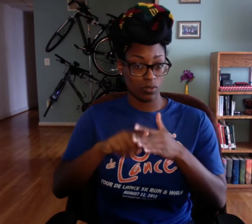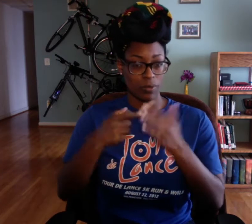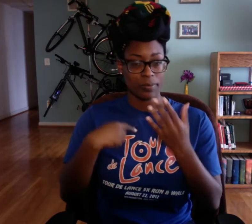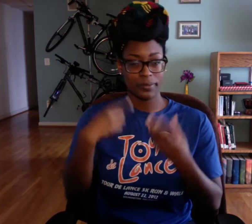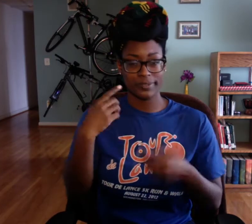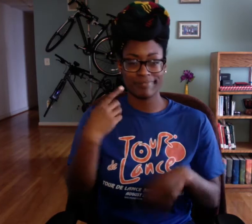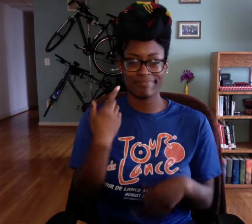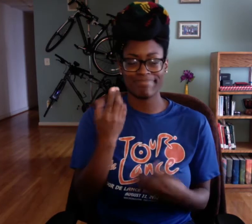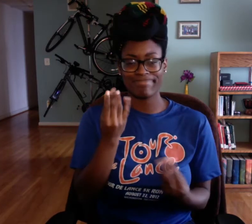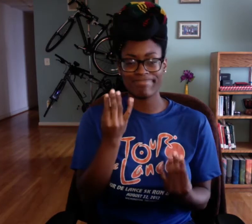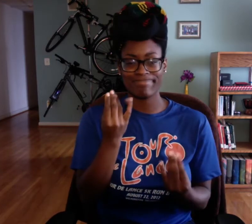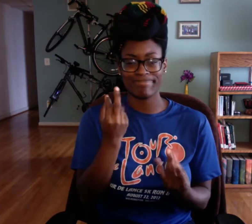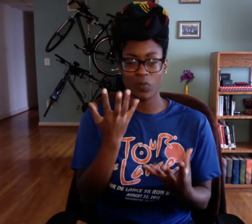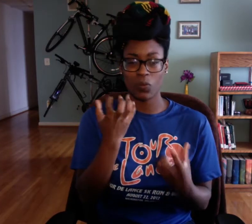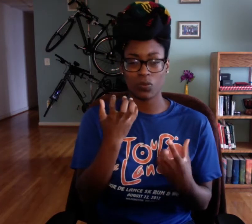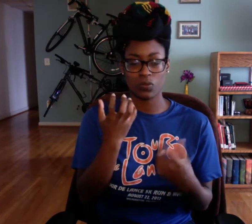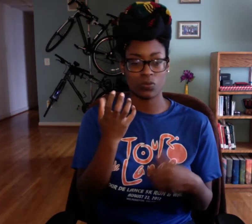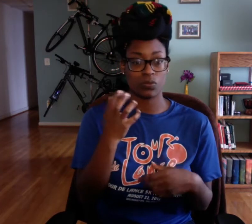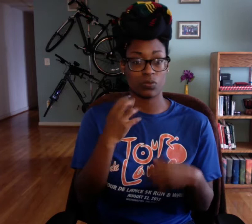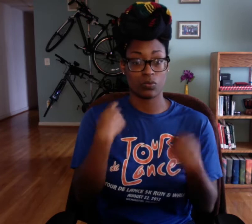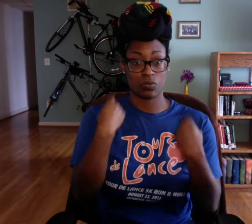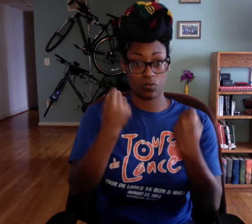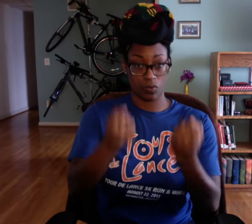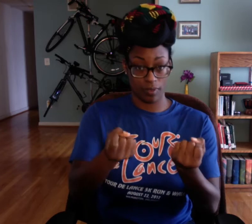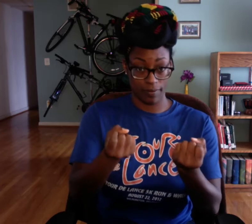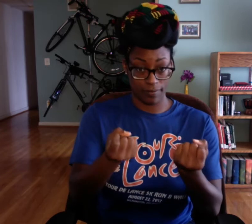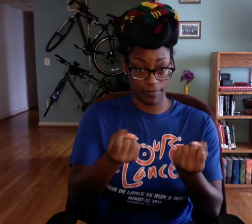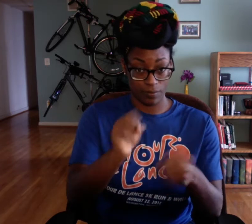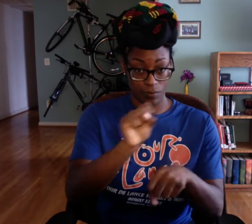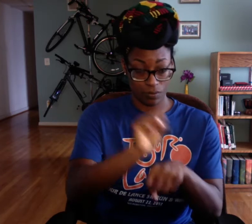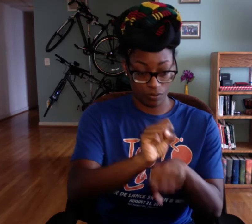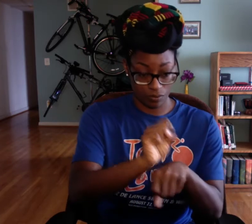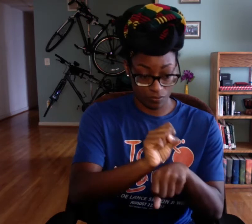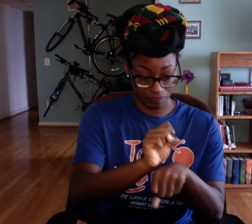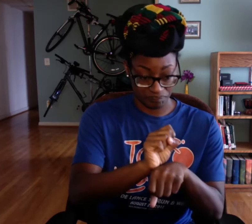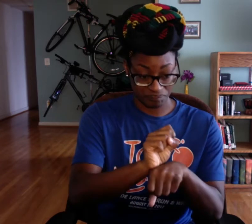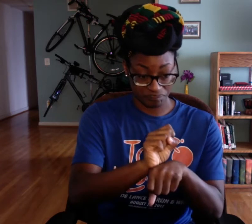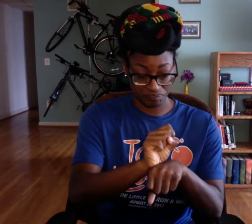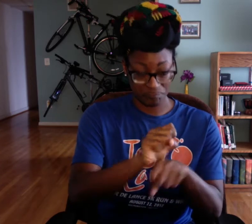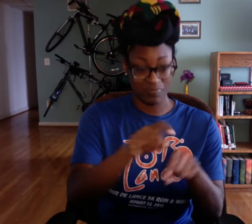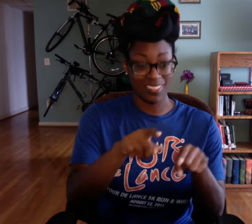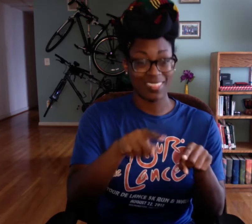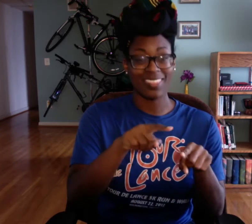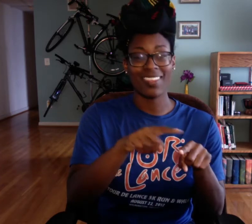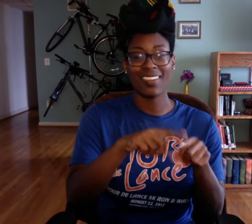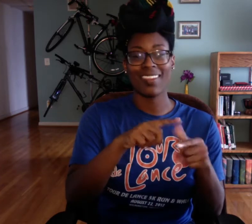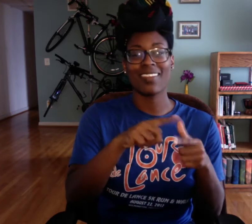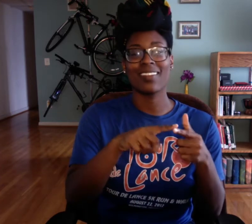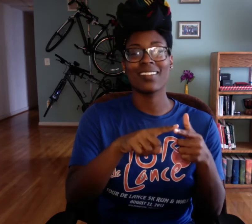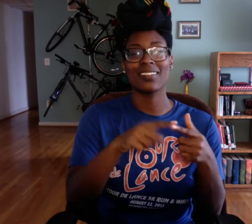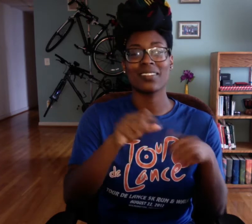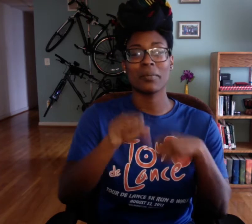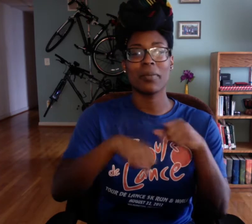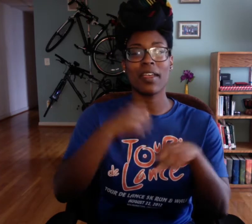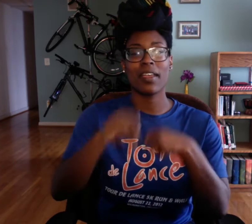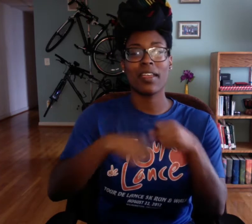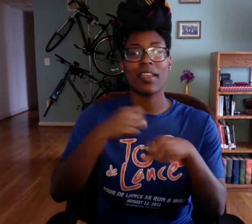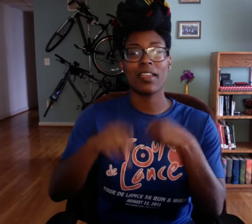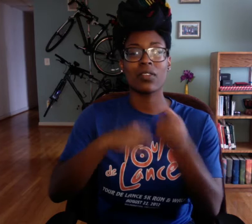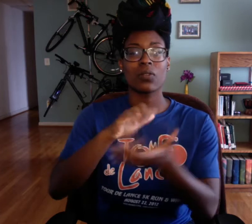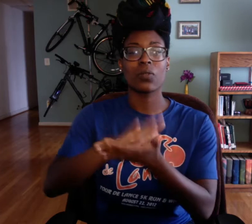So my original plan I thought I was gonna drive to work, hop on my bike, drive, err,